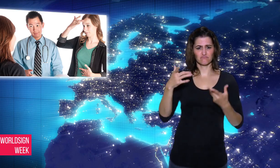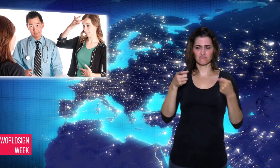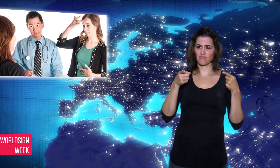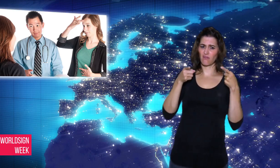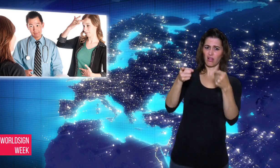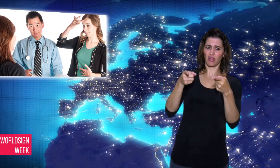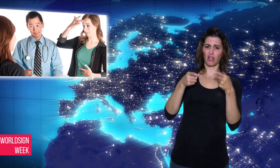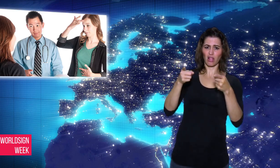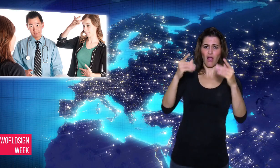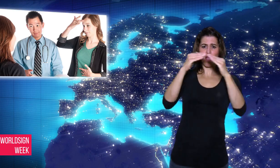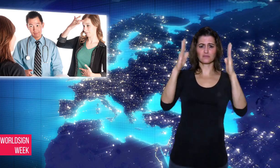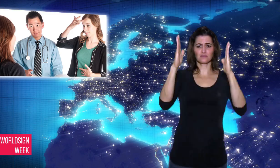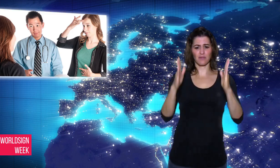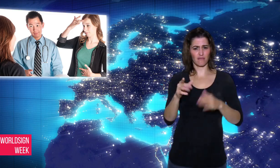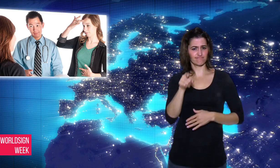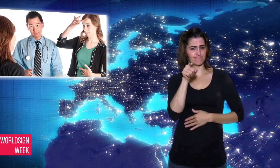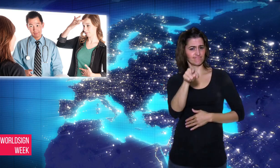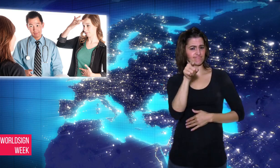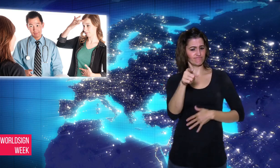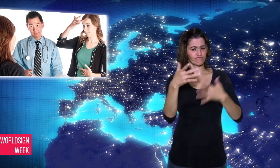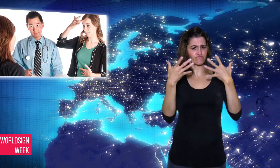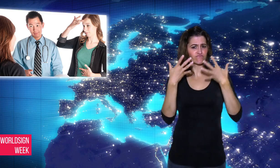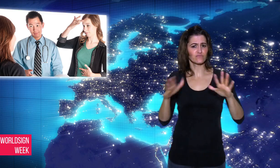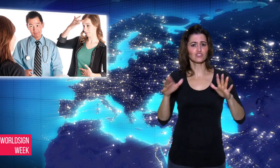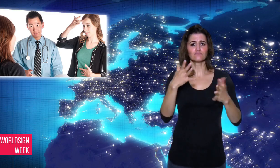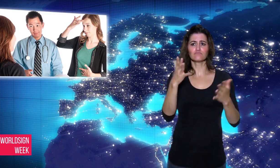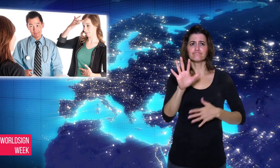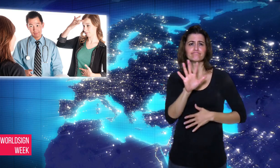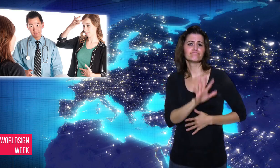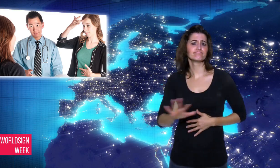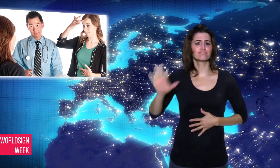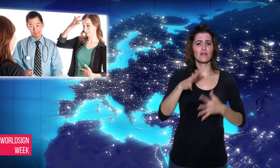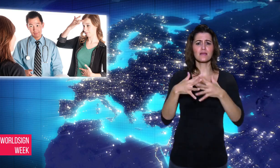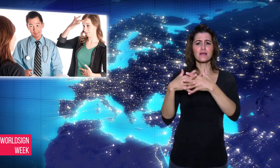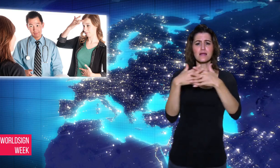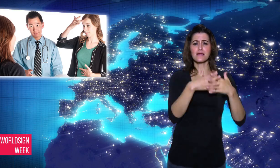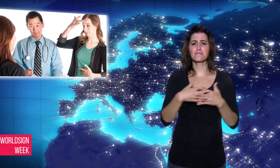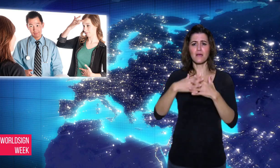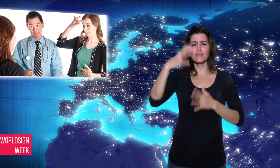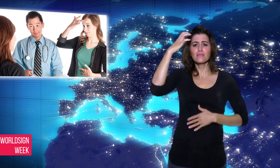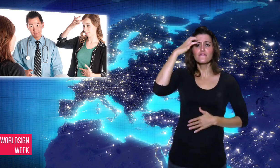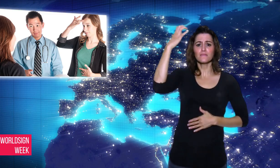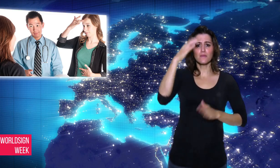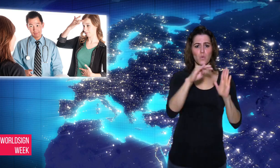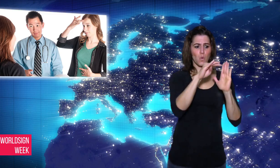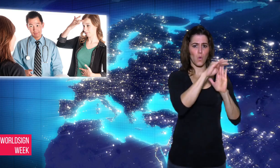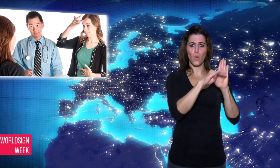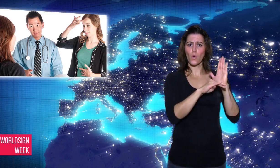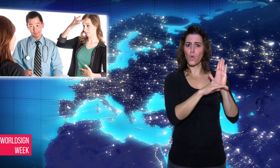disability law by failing to provide